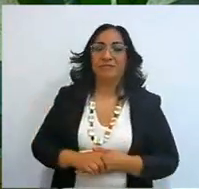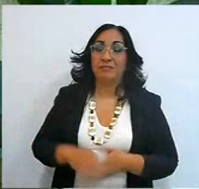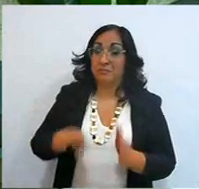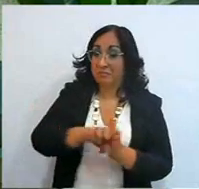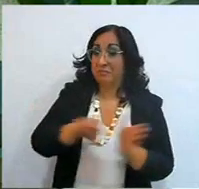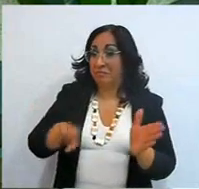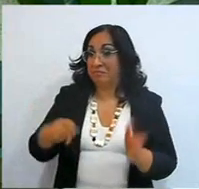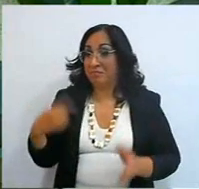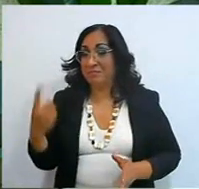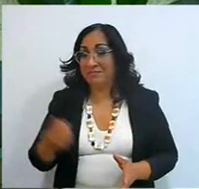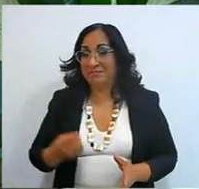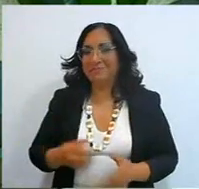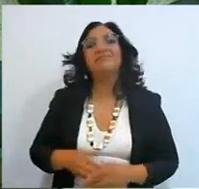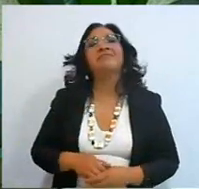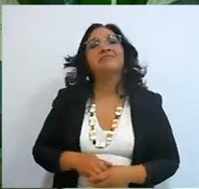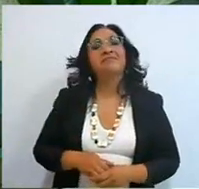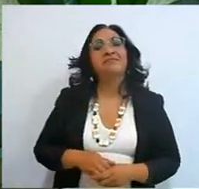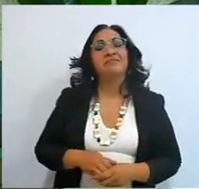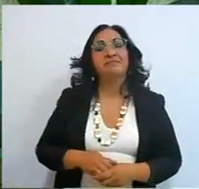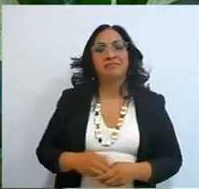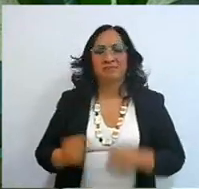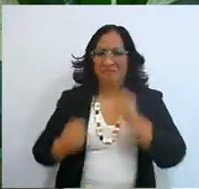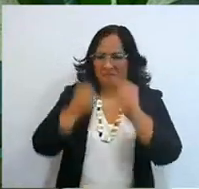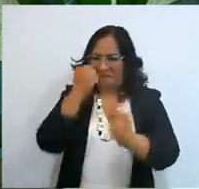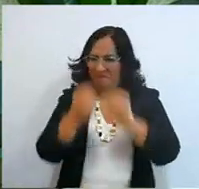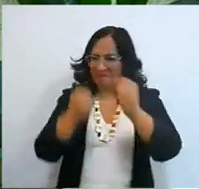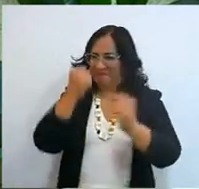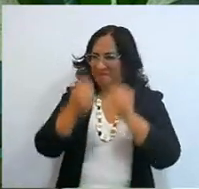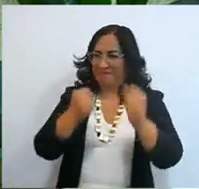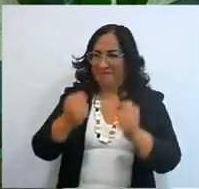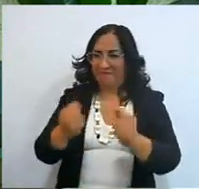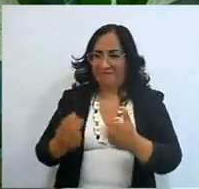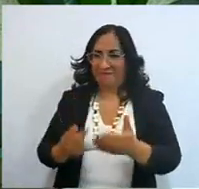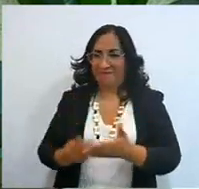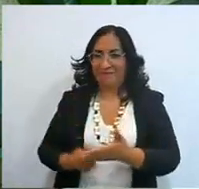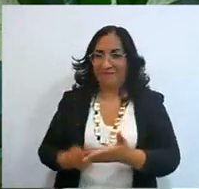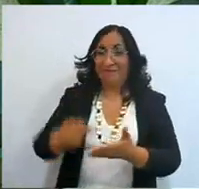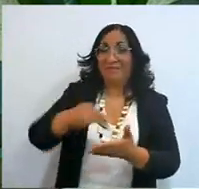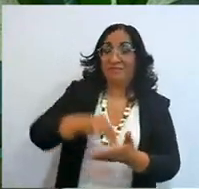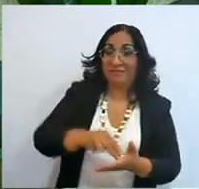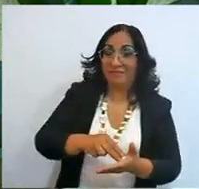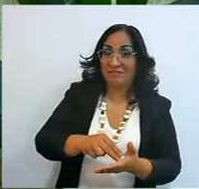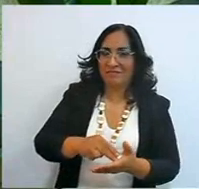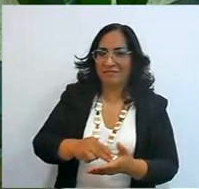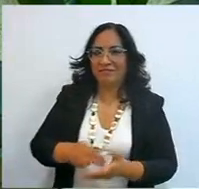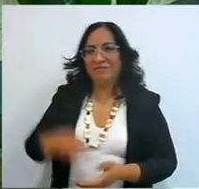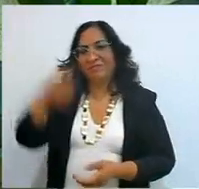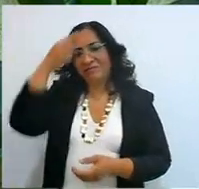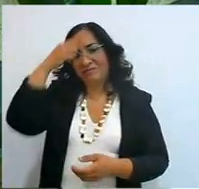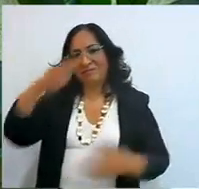then the boxer gets in the ring, that fight is going to be for millions of dollars,